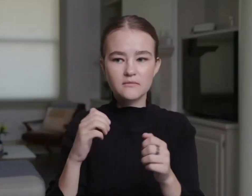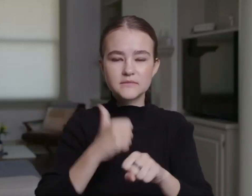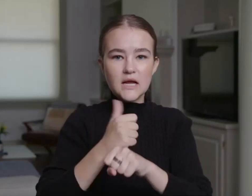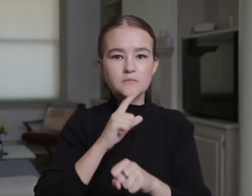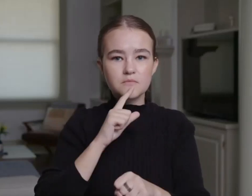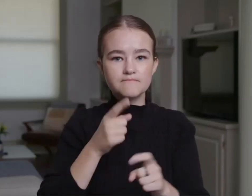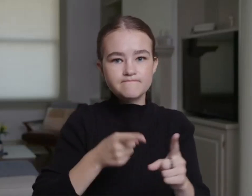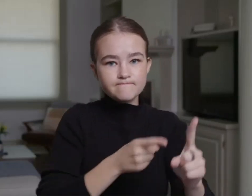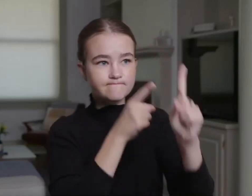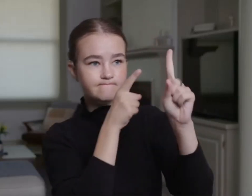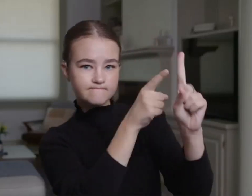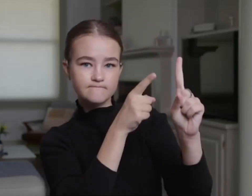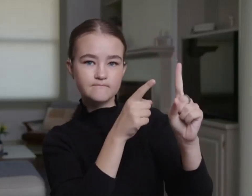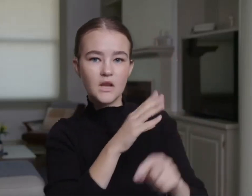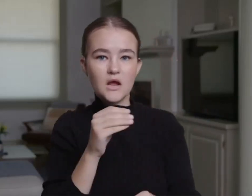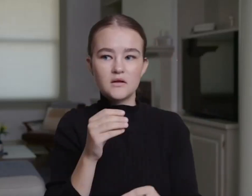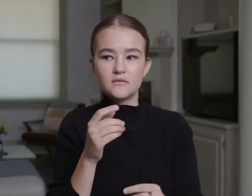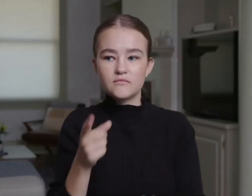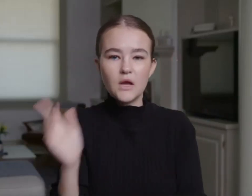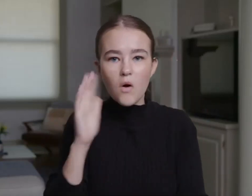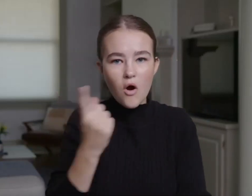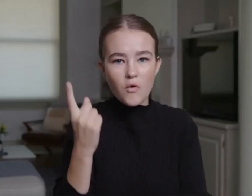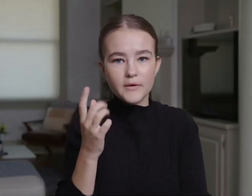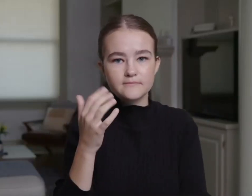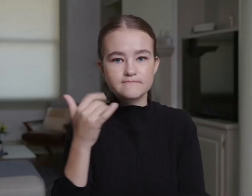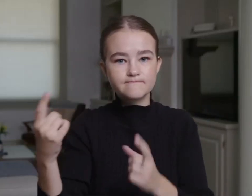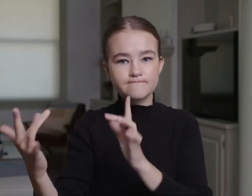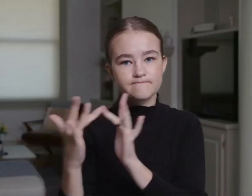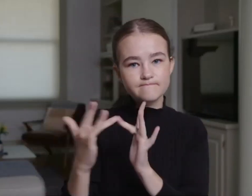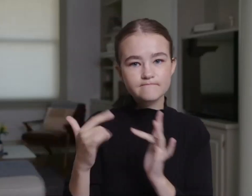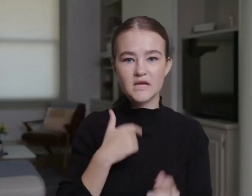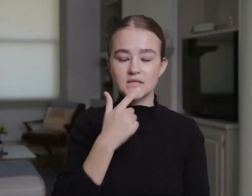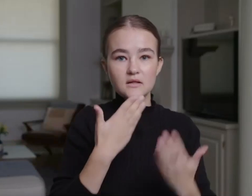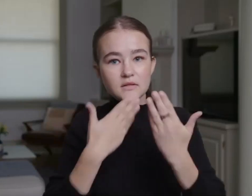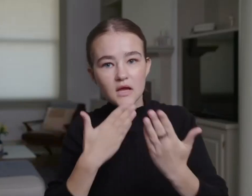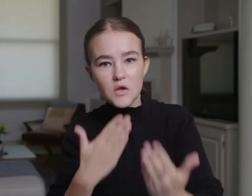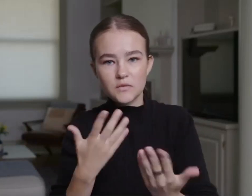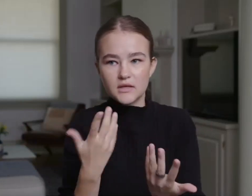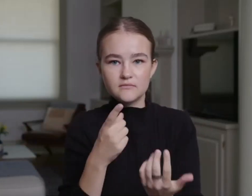and achieving those goals. And from time to time, I have fans reach out to me.